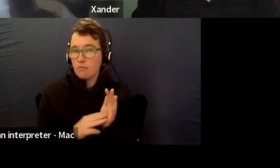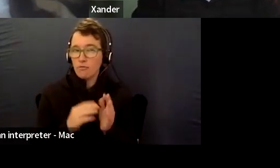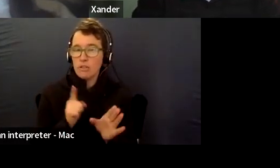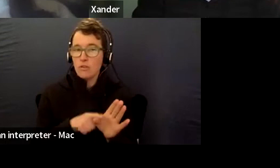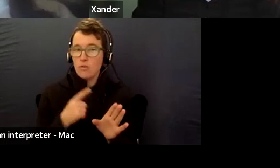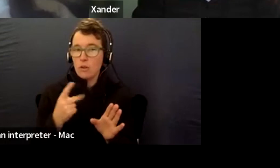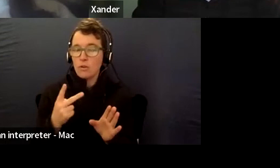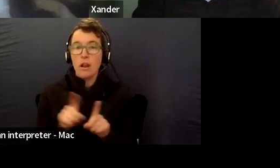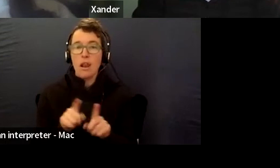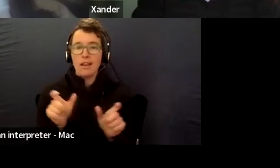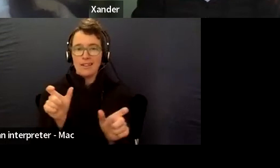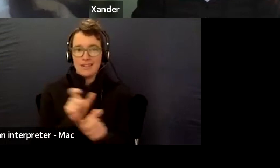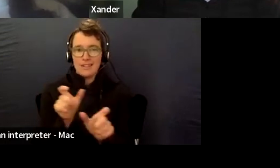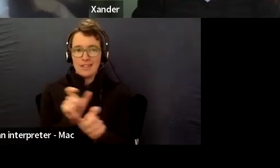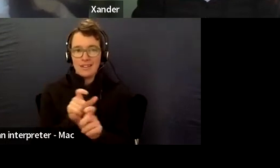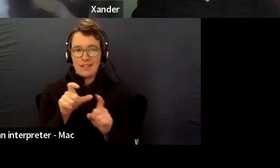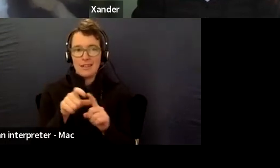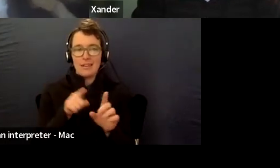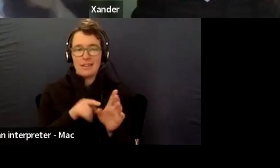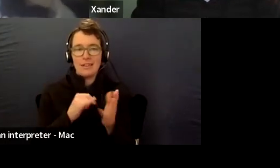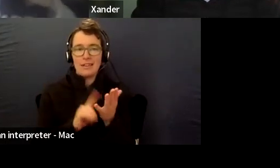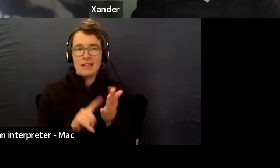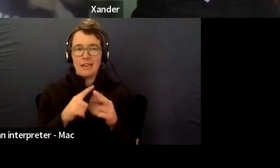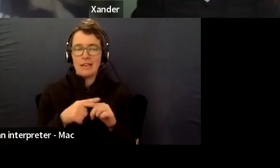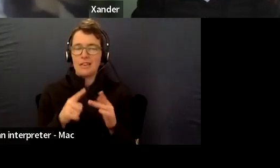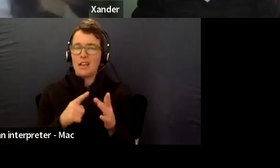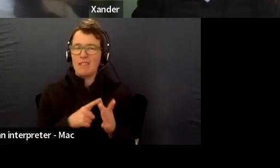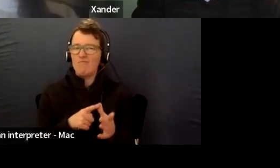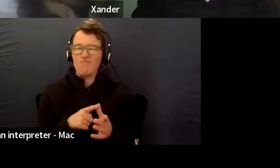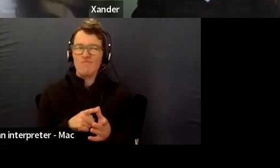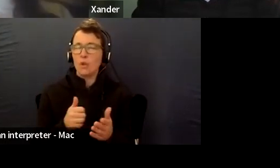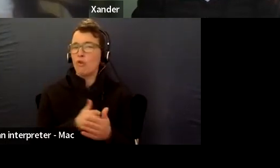Things like dyslexia isn't something that sort of stands out.